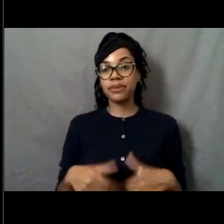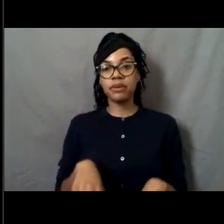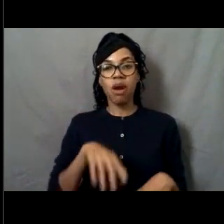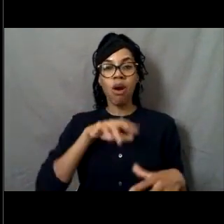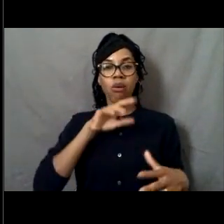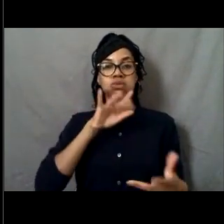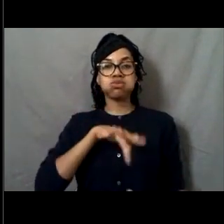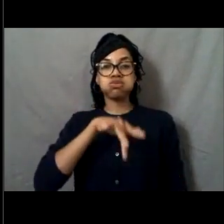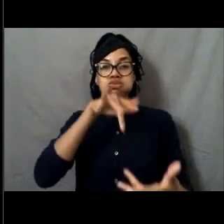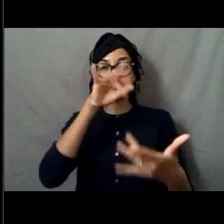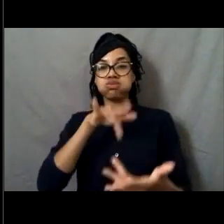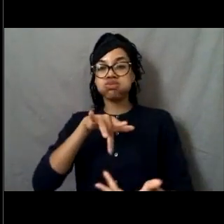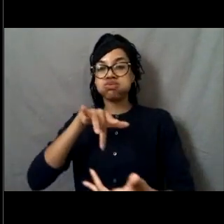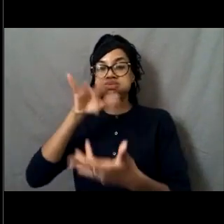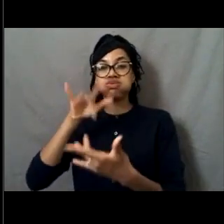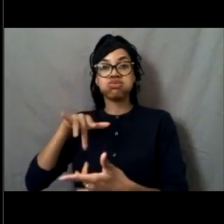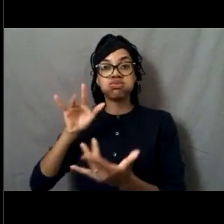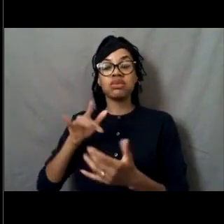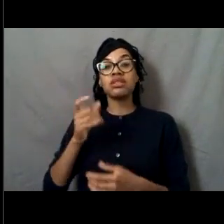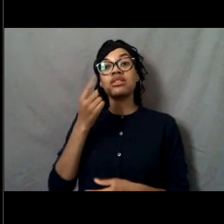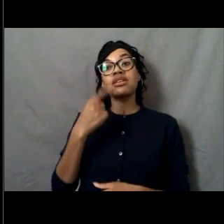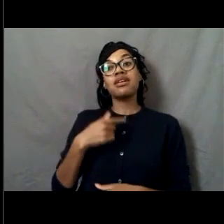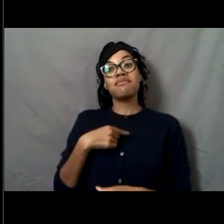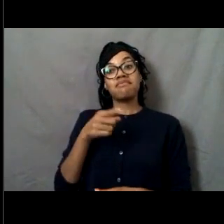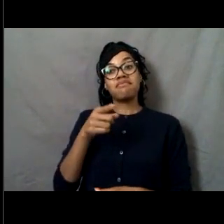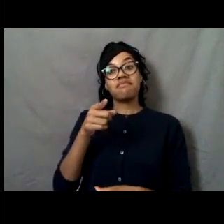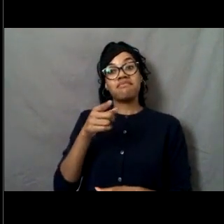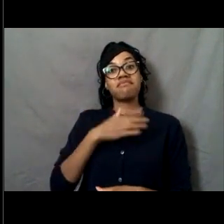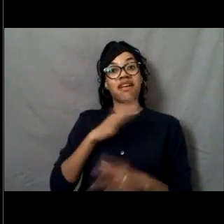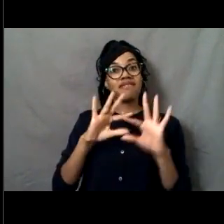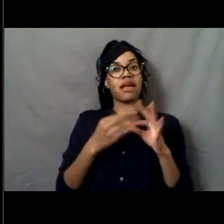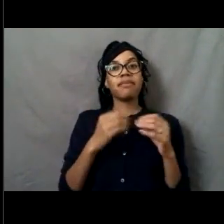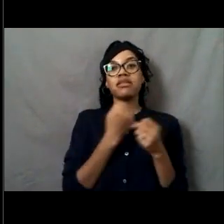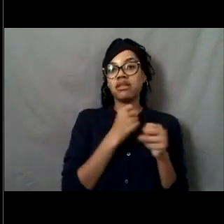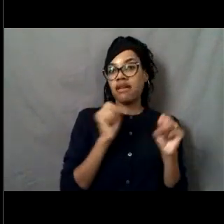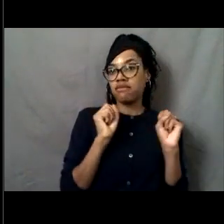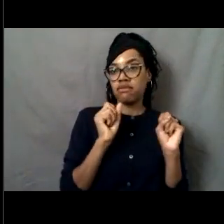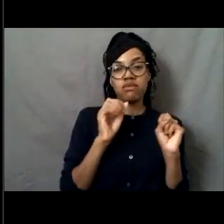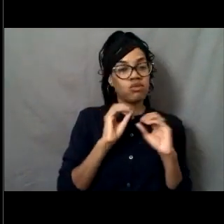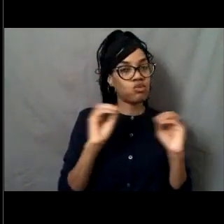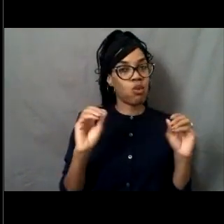No one was injured but I did see a tornado up close and personal.